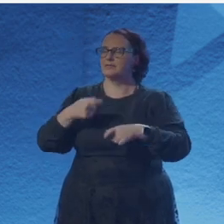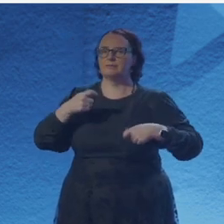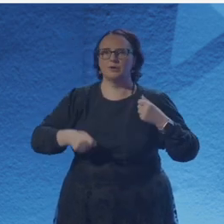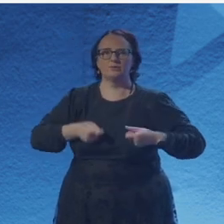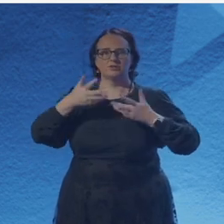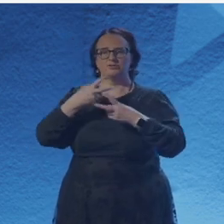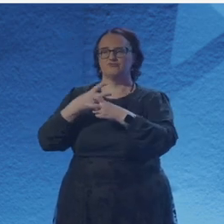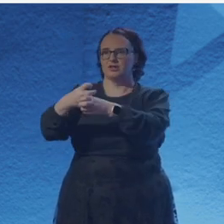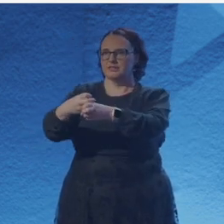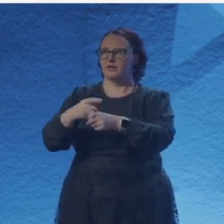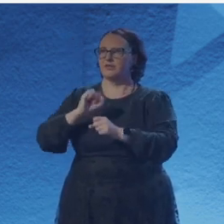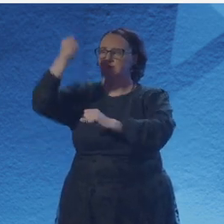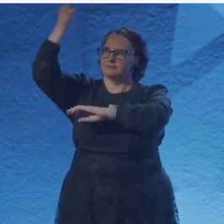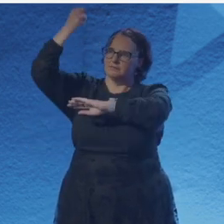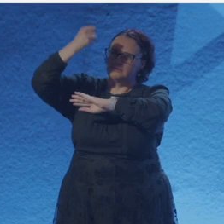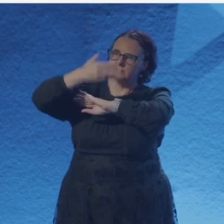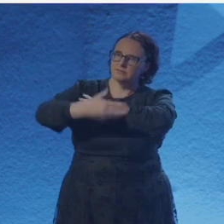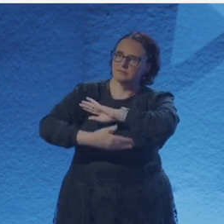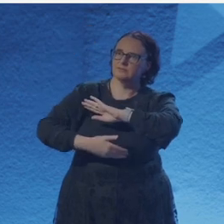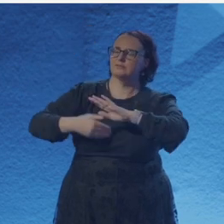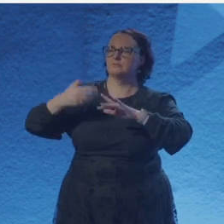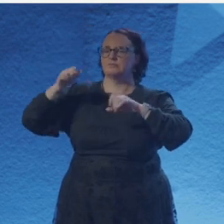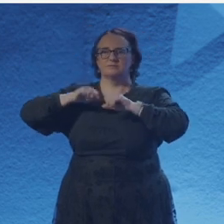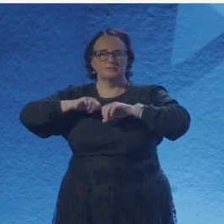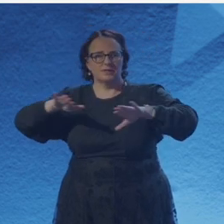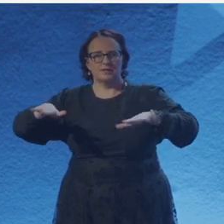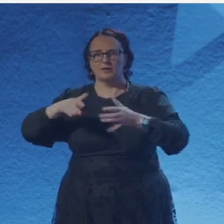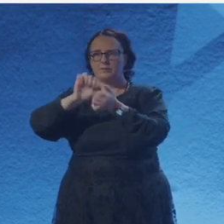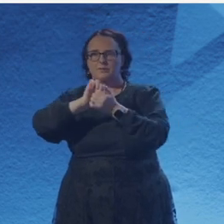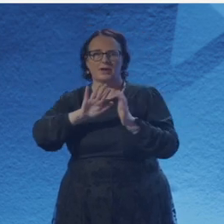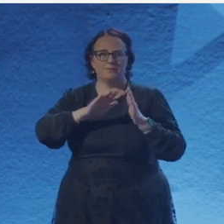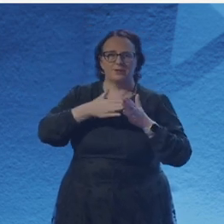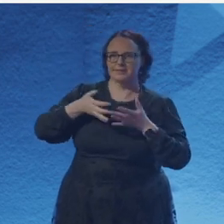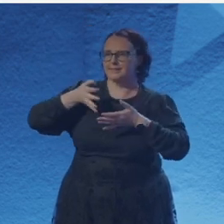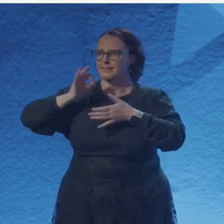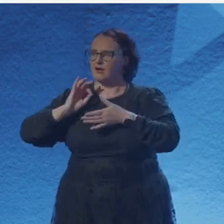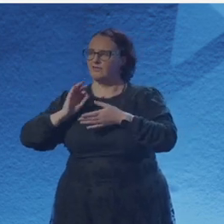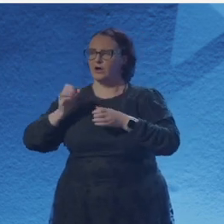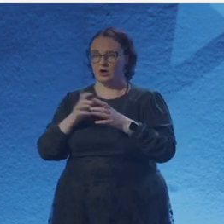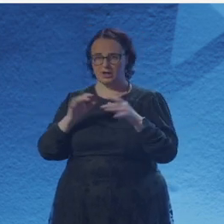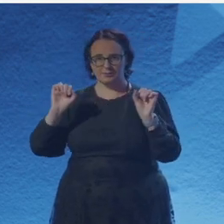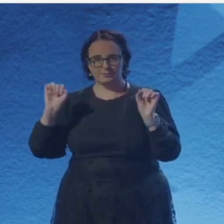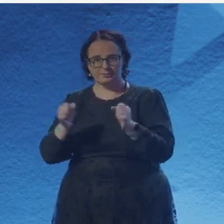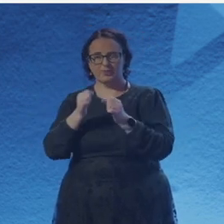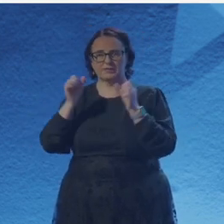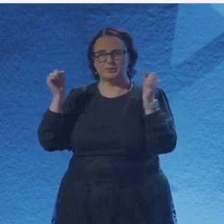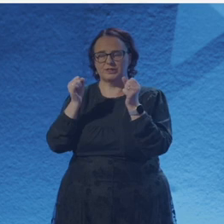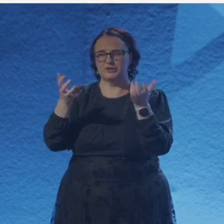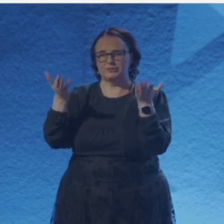With friends you find you feel those words, you'll crystallise into typed lines. The best poems are written while you walk.